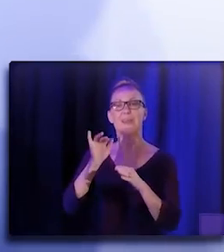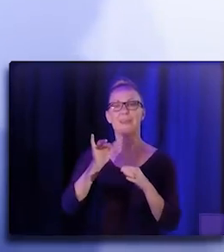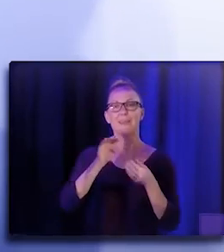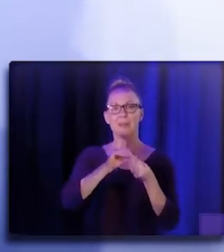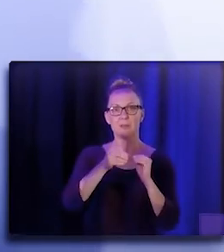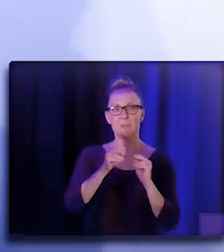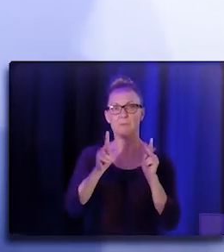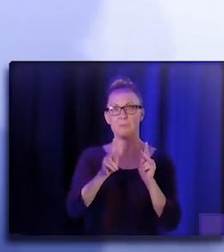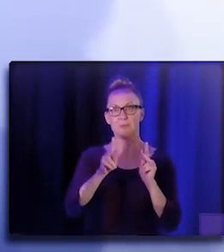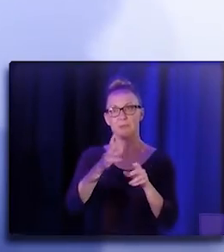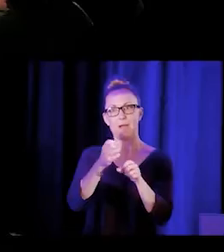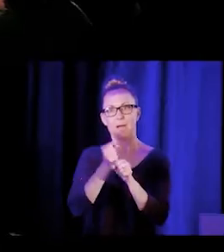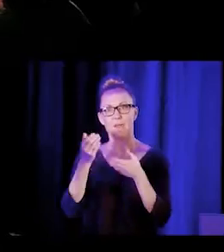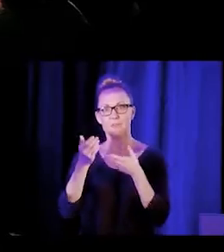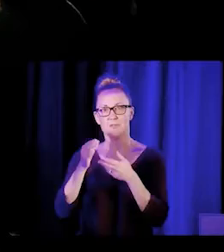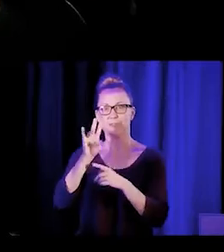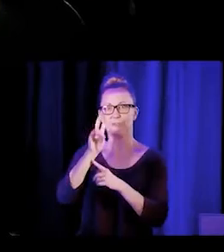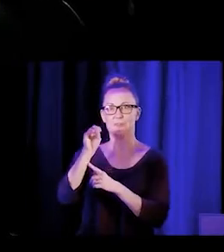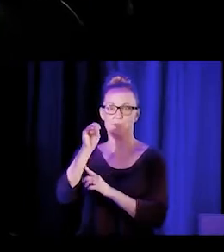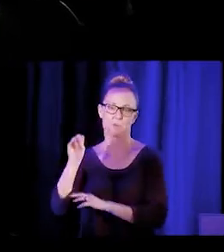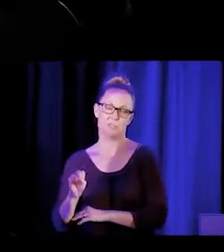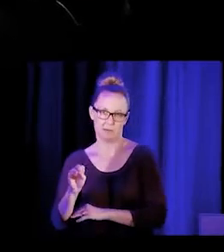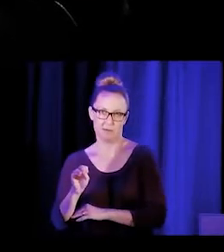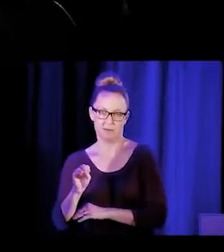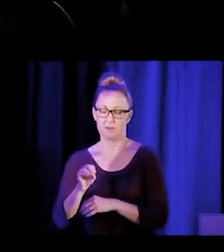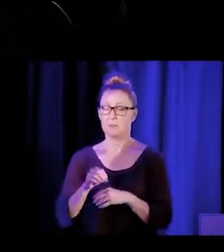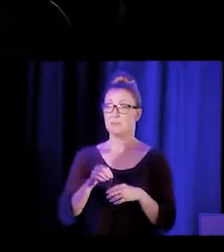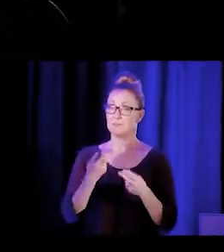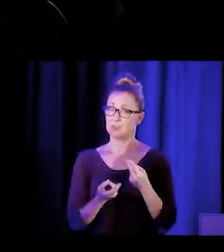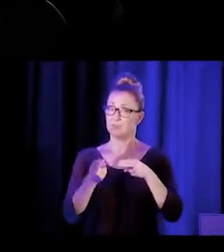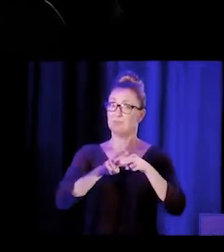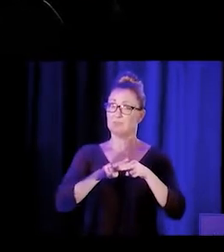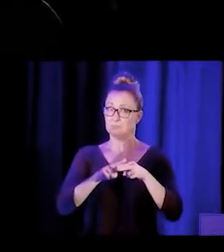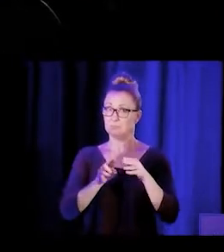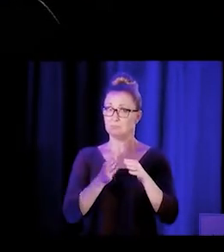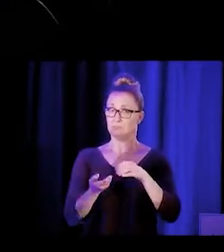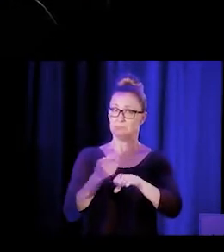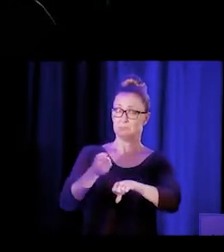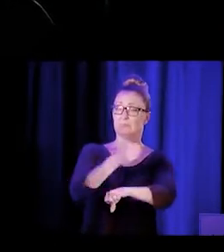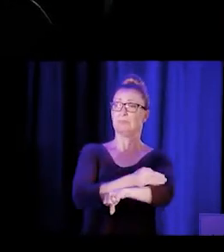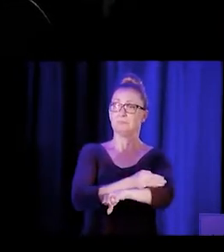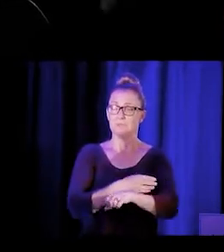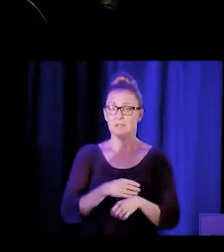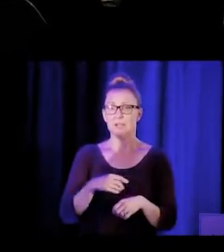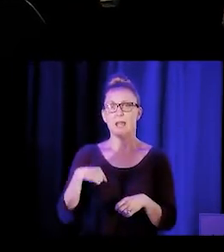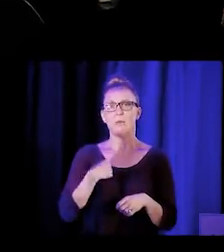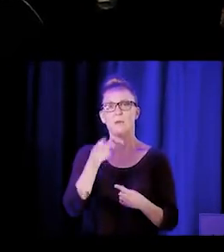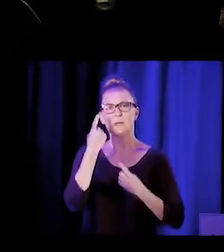And I'm thinking about as California moves forward, and we're thinking about that 90 day in-reach,